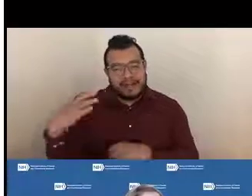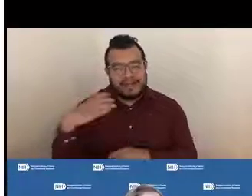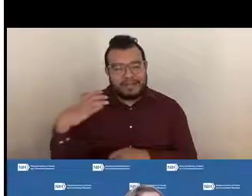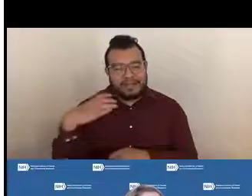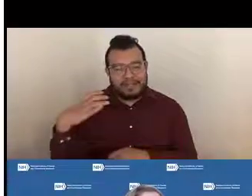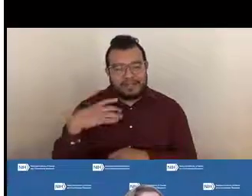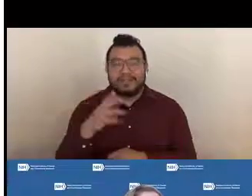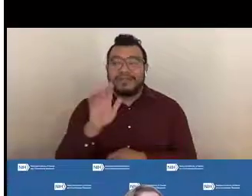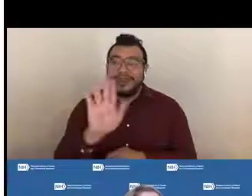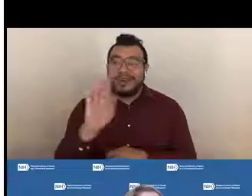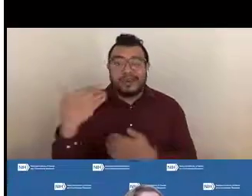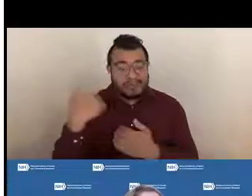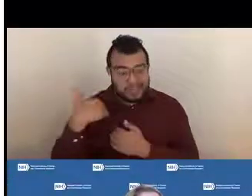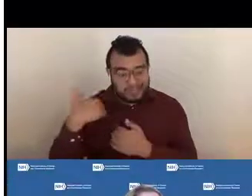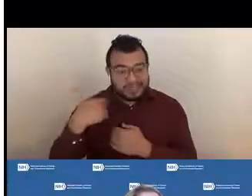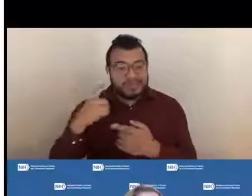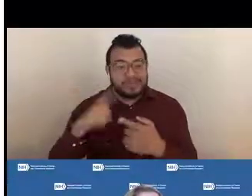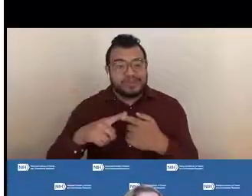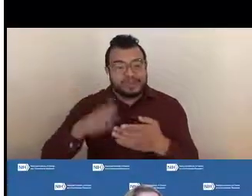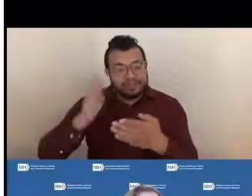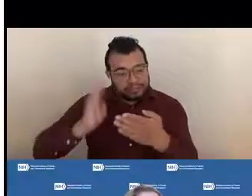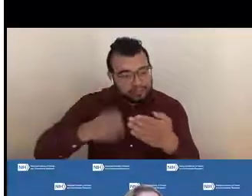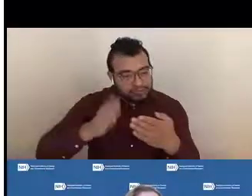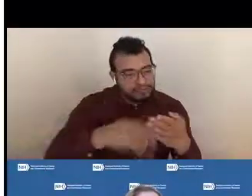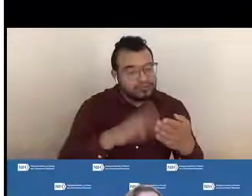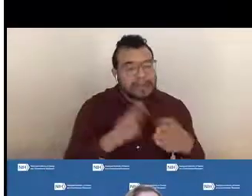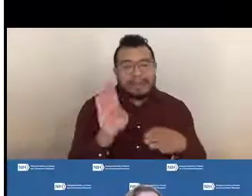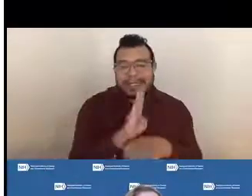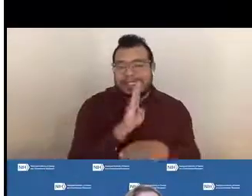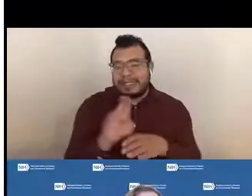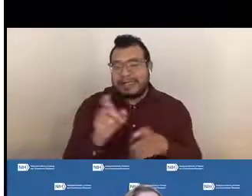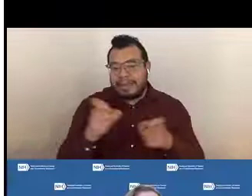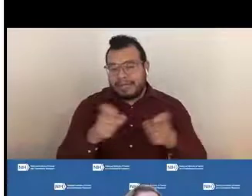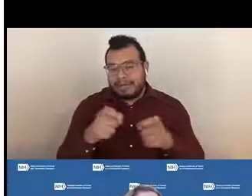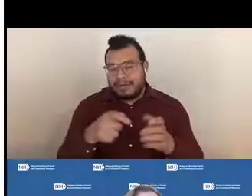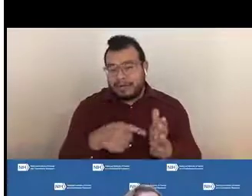for completion of business management requirements and oversee making sure all award